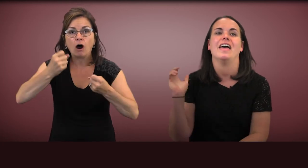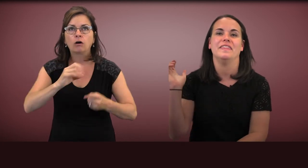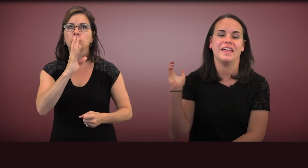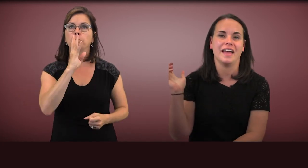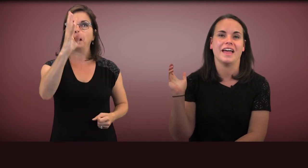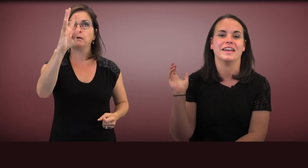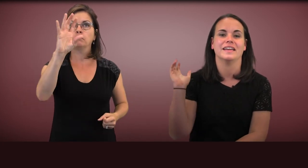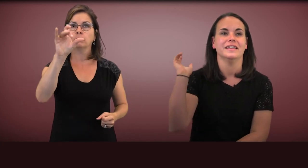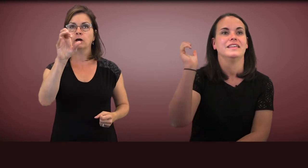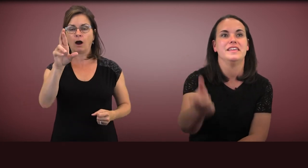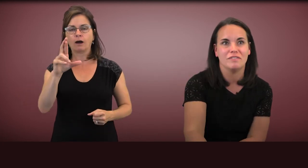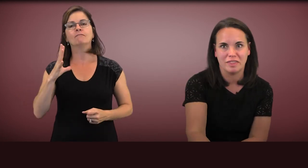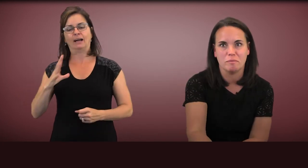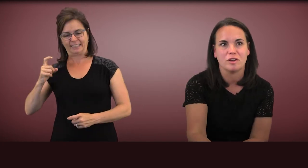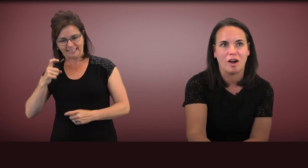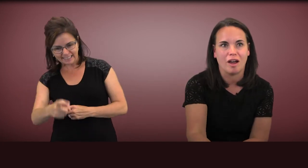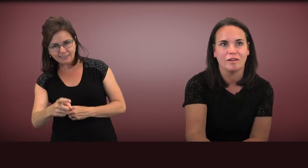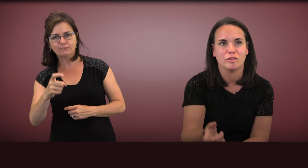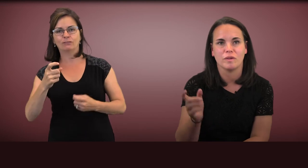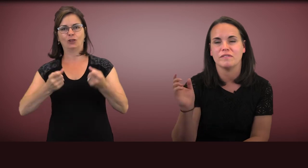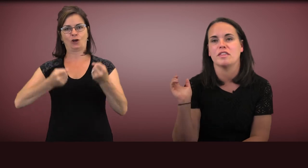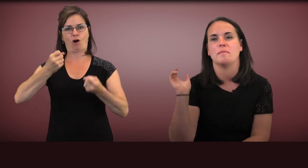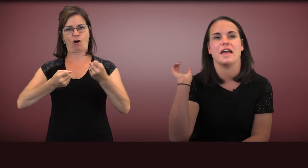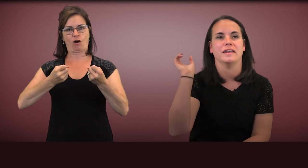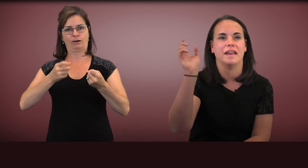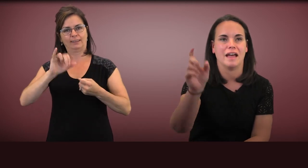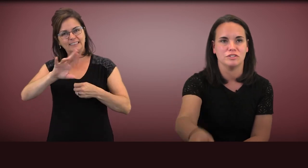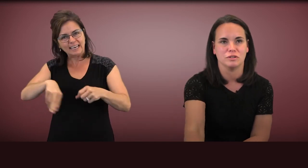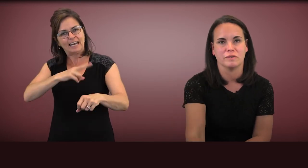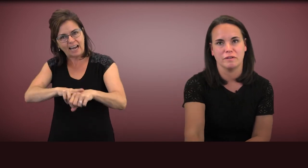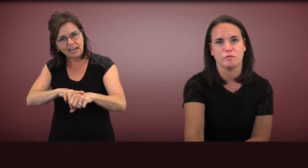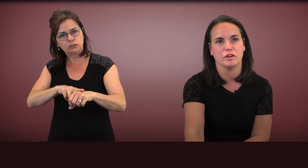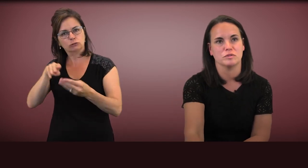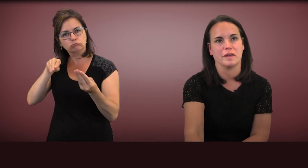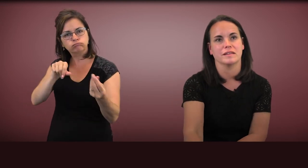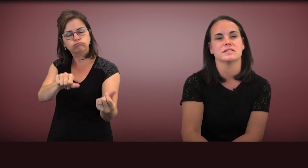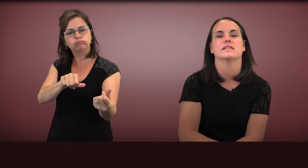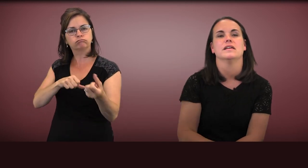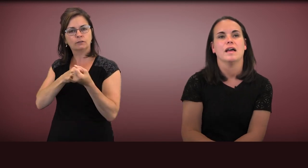and then giving them the car, so giving them that natural reinforcement,